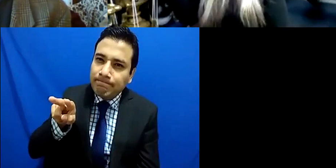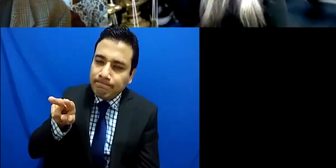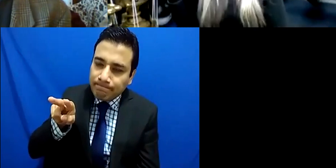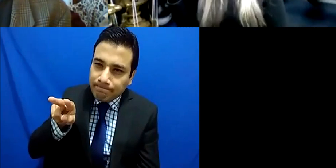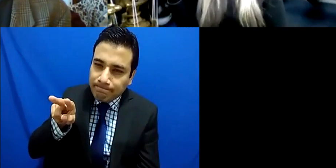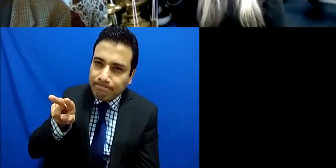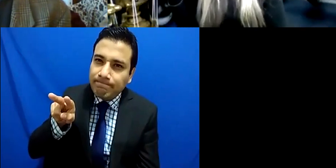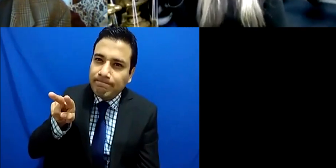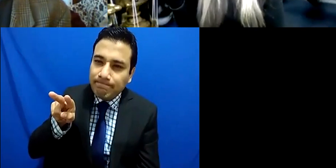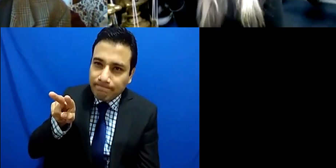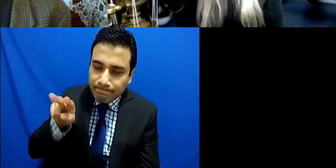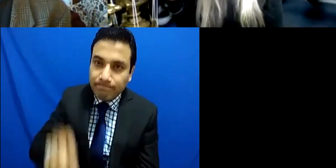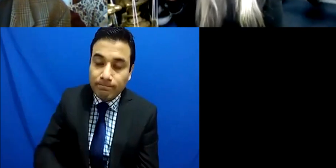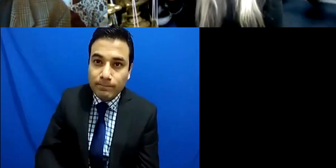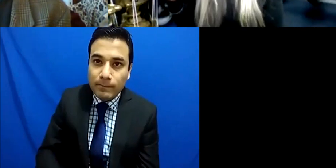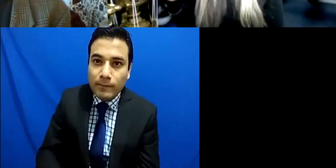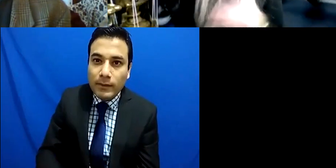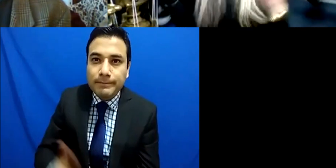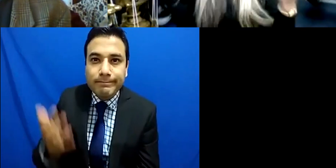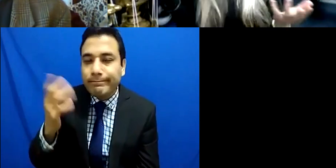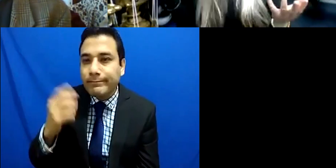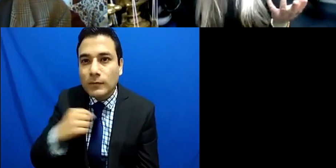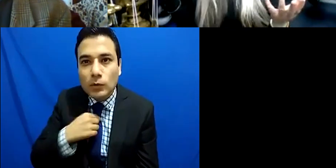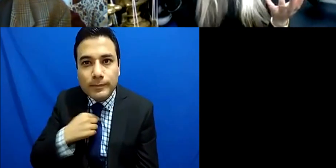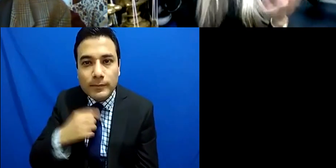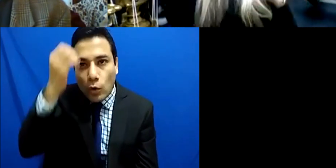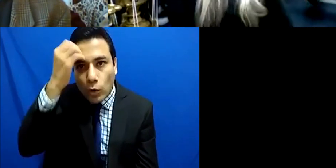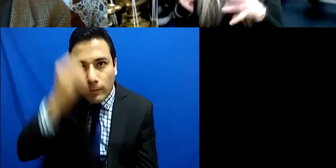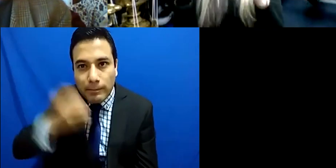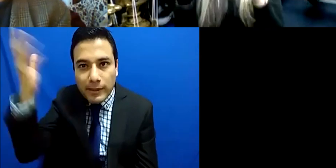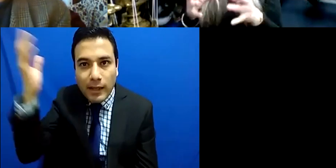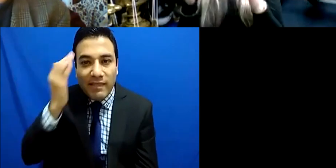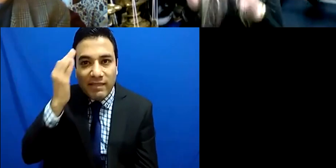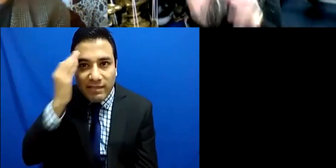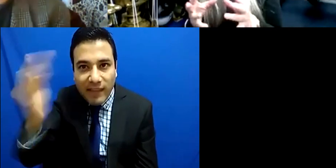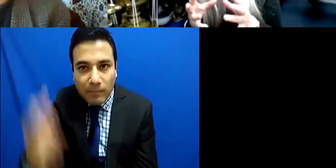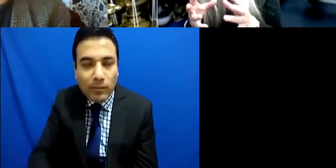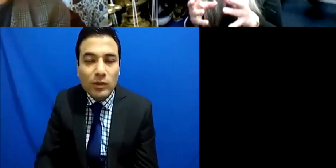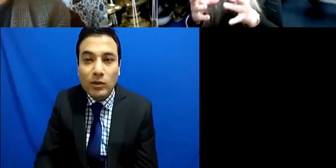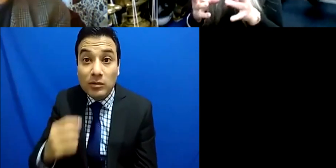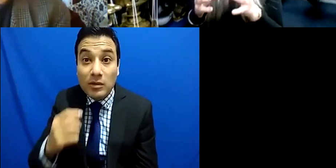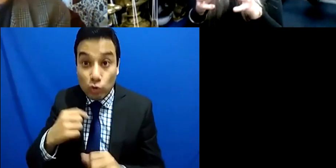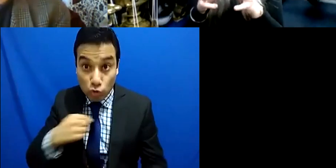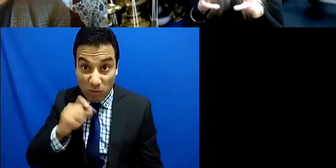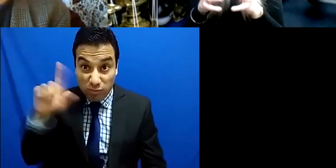at the door it was completely irrelevant to that situation and I think that's one of the